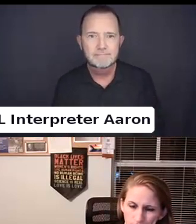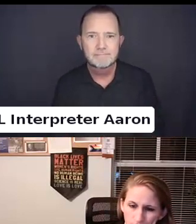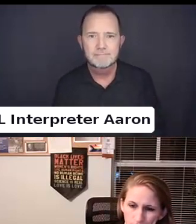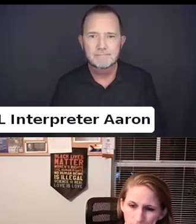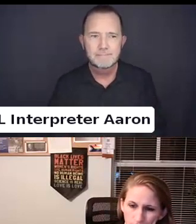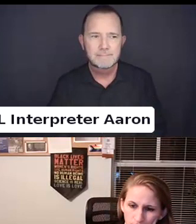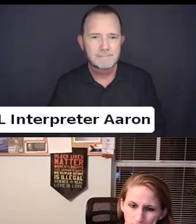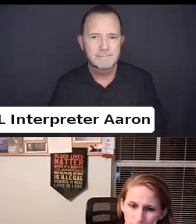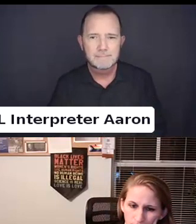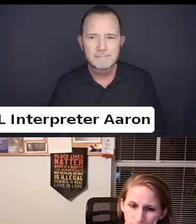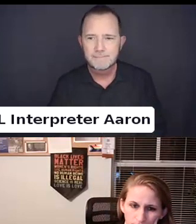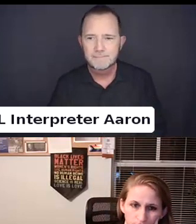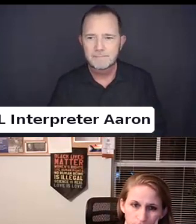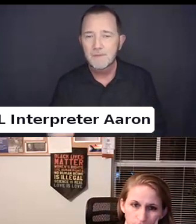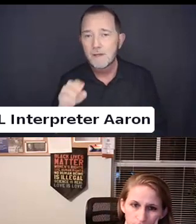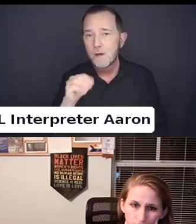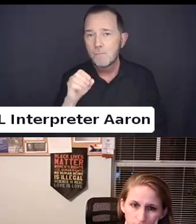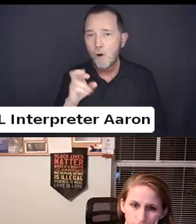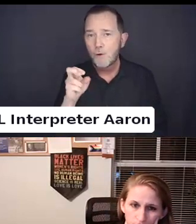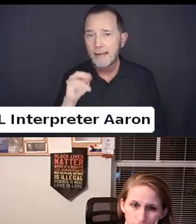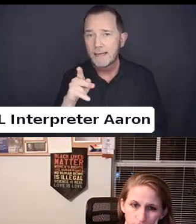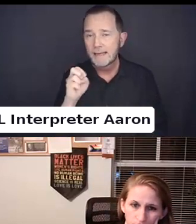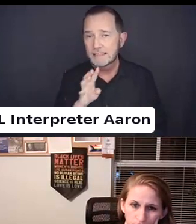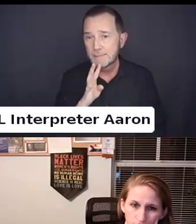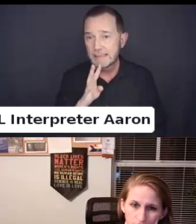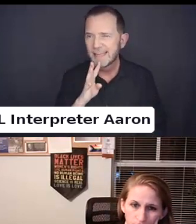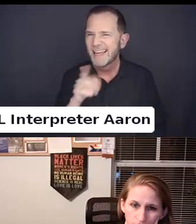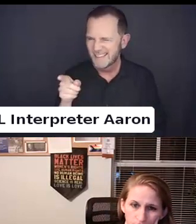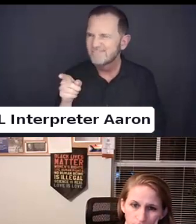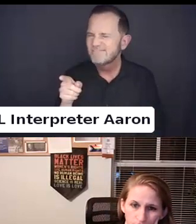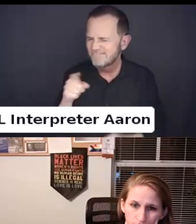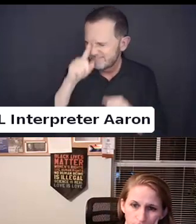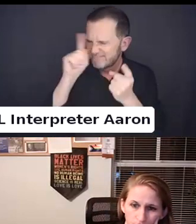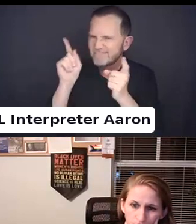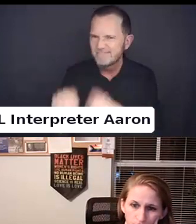I wanted to what Catherine stated. That is so true.